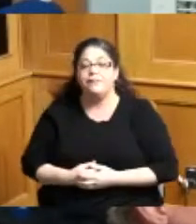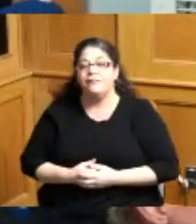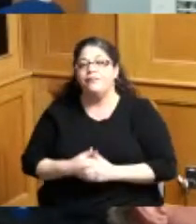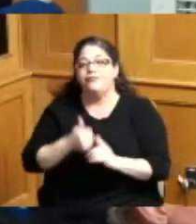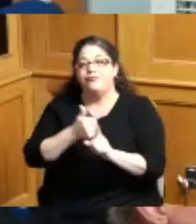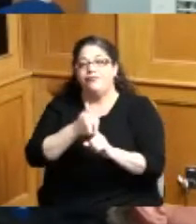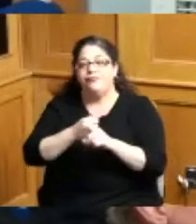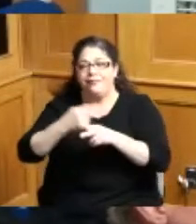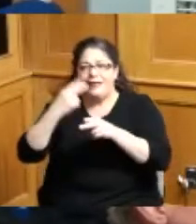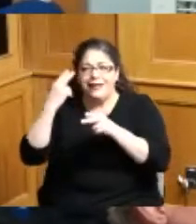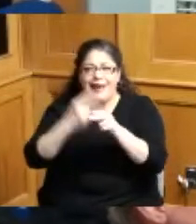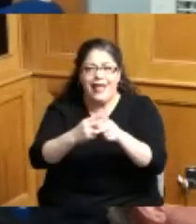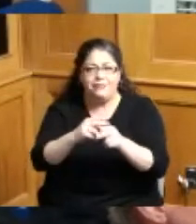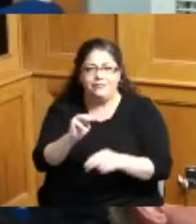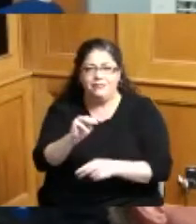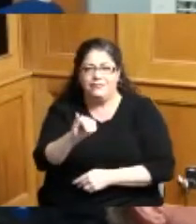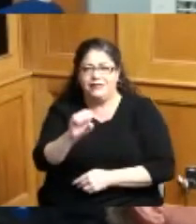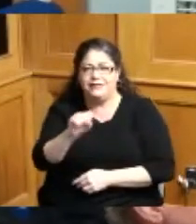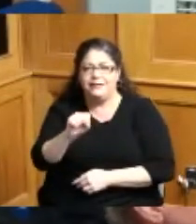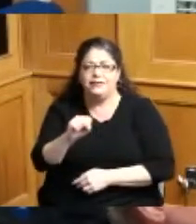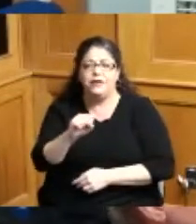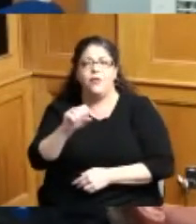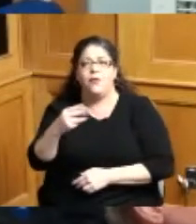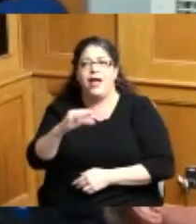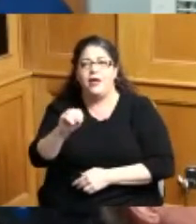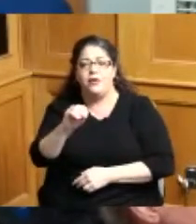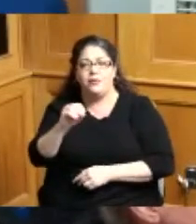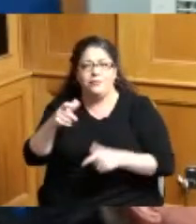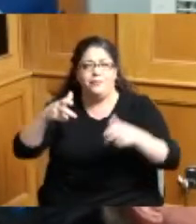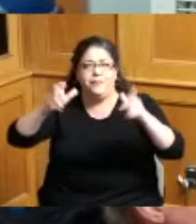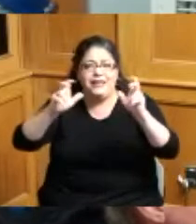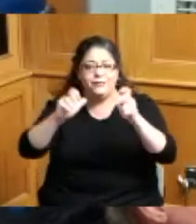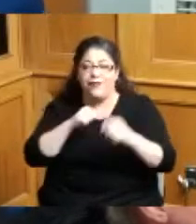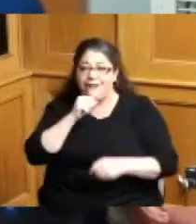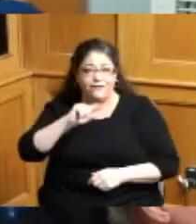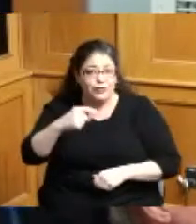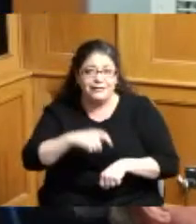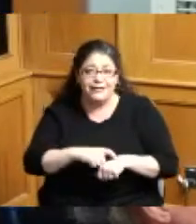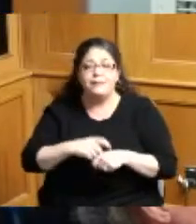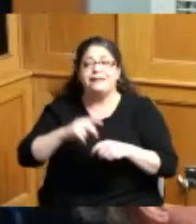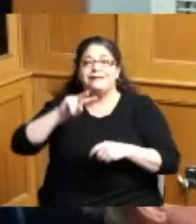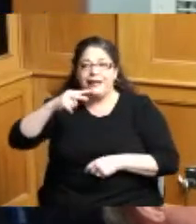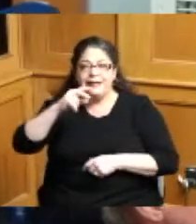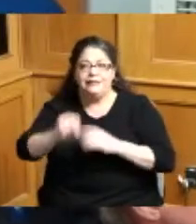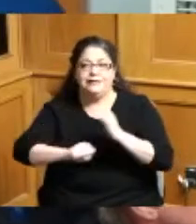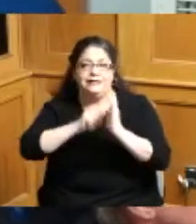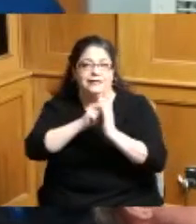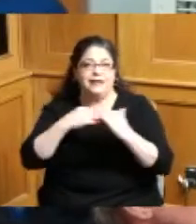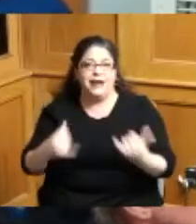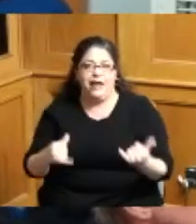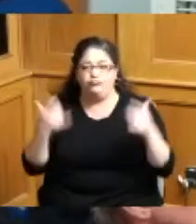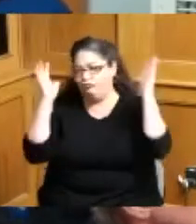named Miss Ohio basketball for a second consecutive season she is the sixth yes